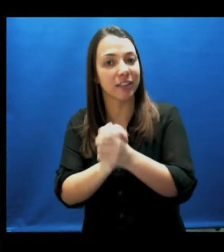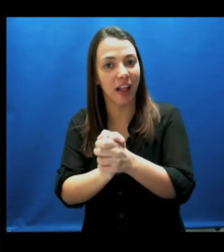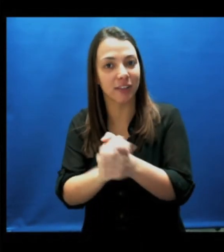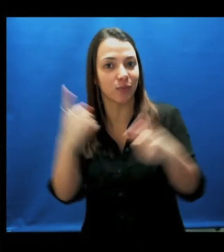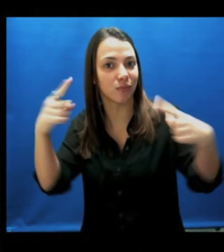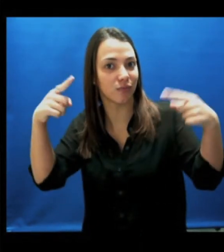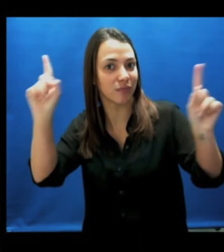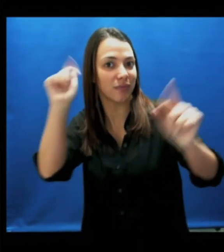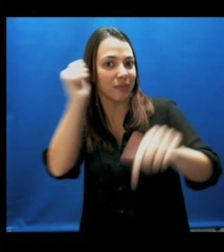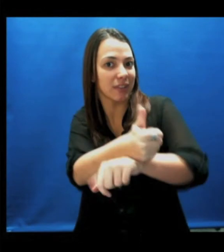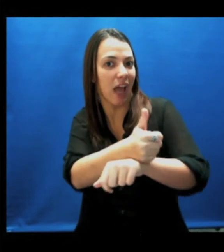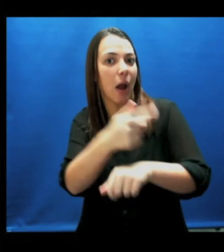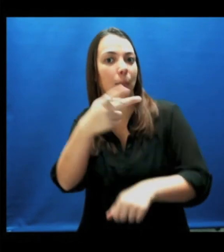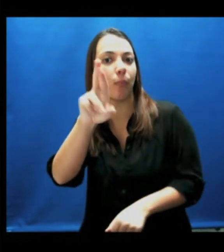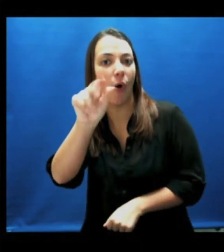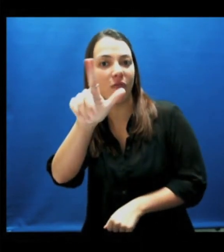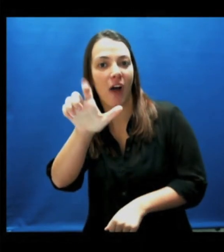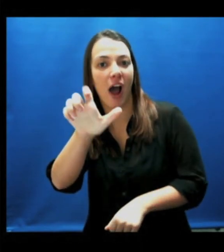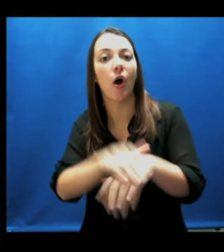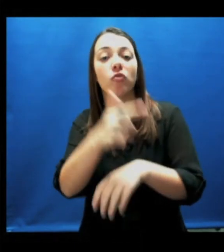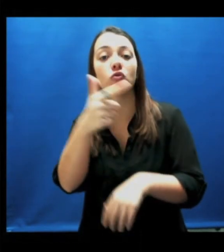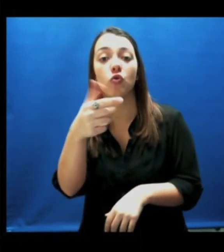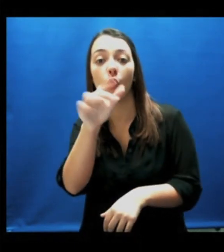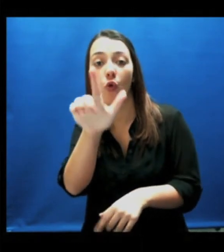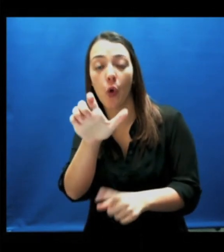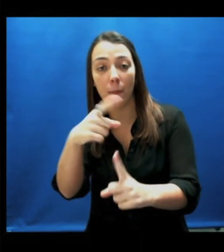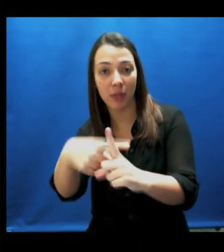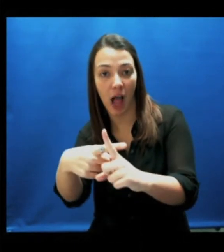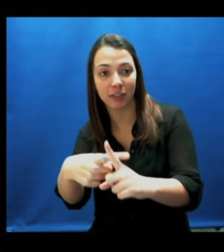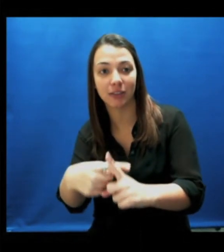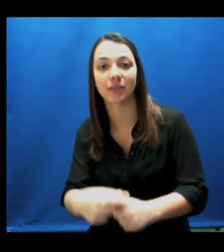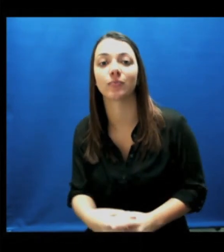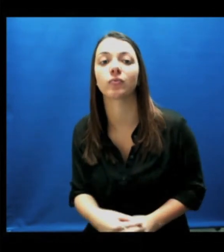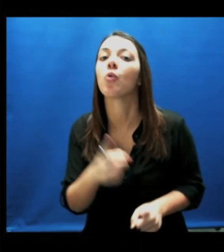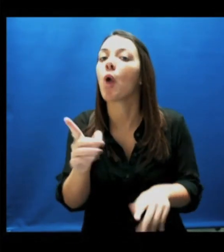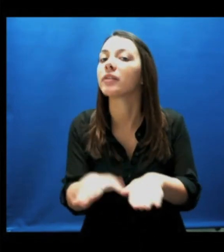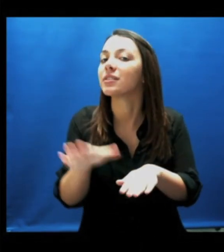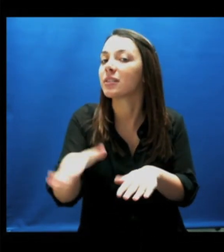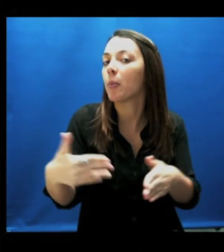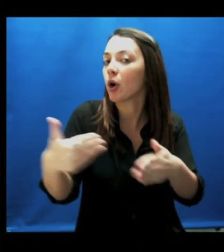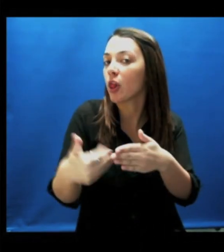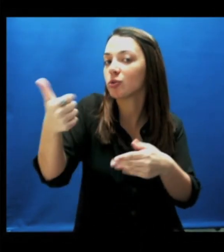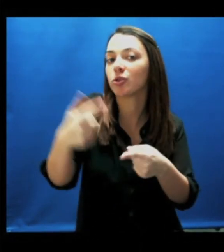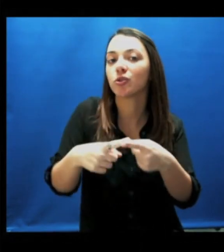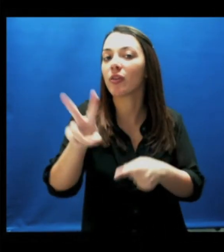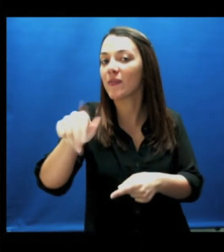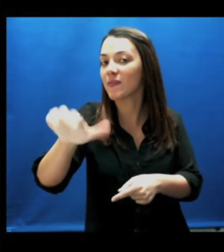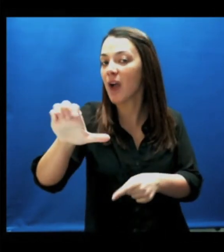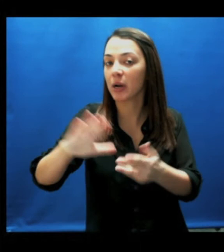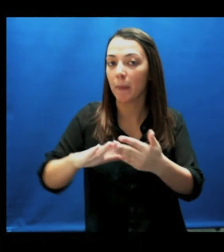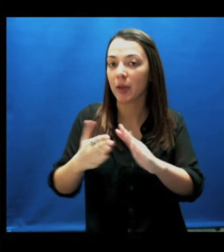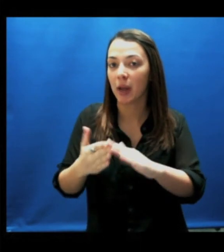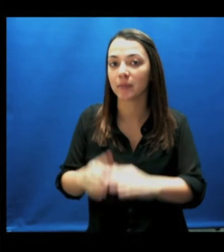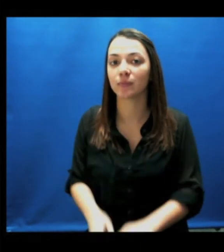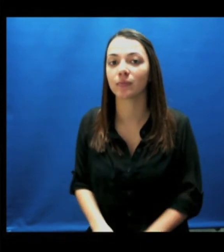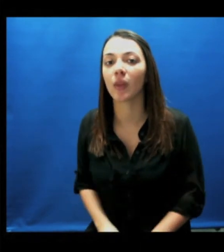Congratulations, you successfully set up your profile on Google+ You are one step closer to the VAC community